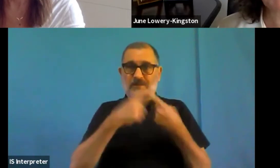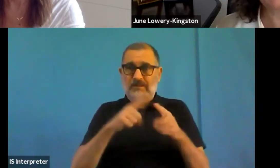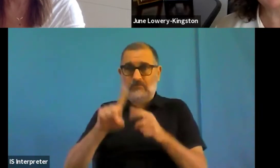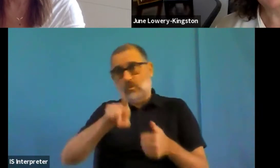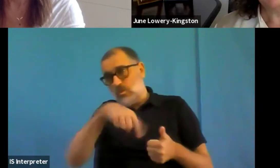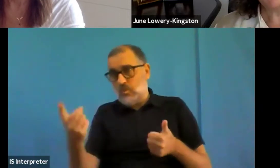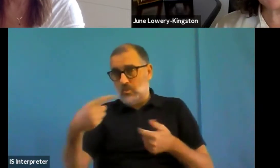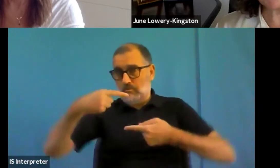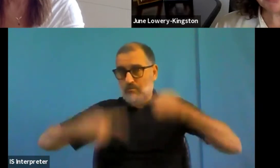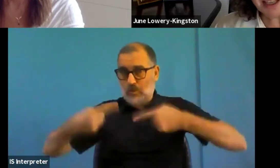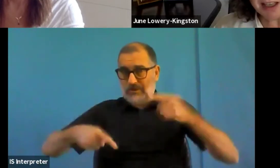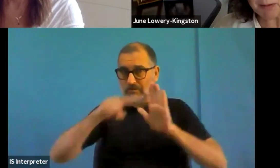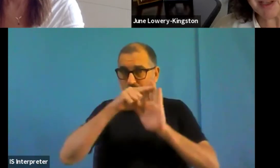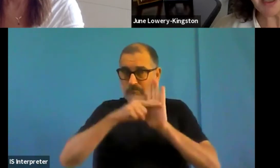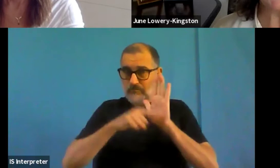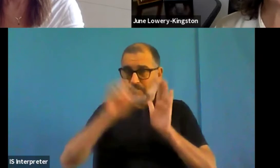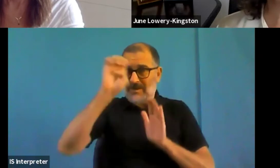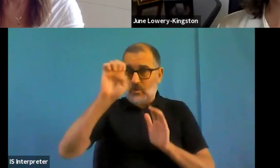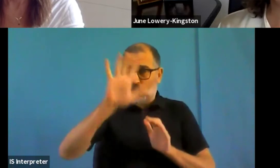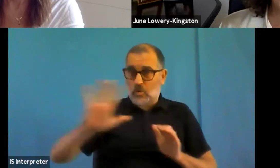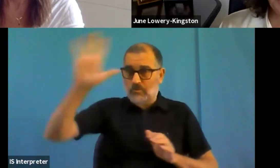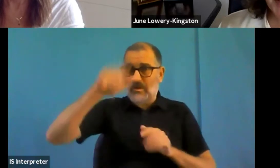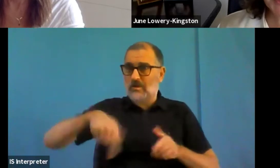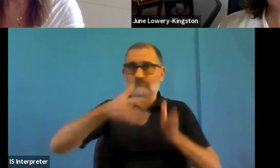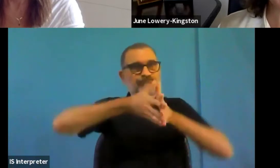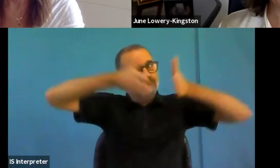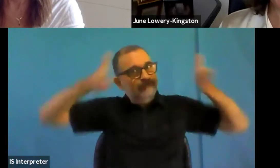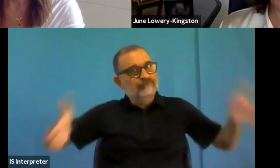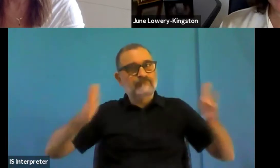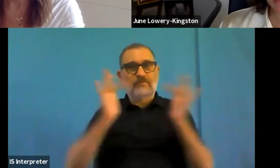about the digital decade communication, the digital compass, the fact that we hope to